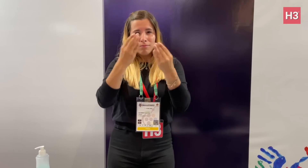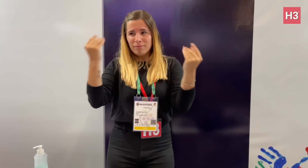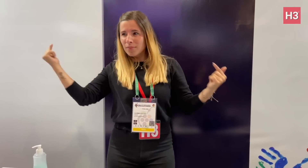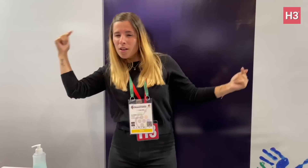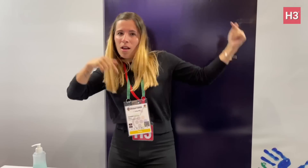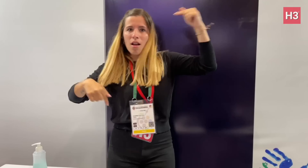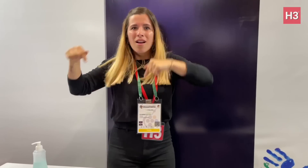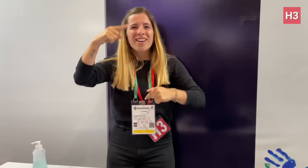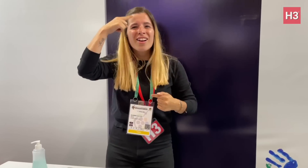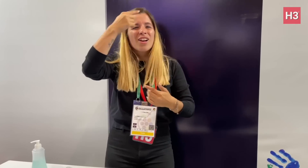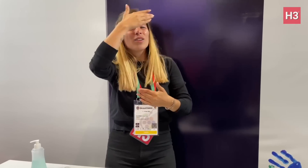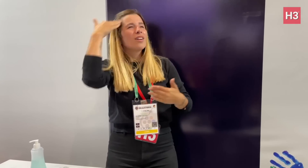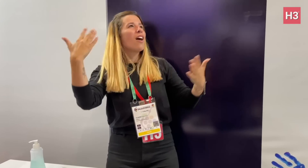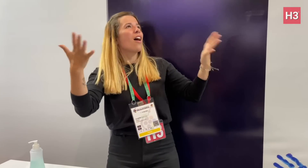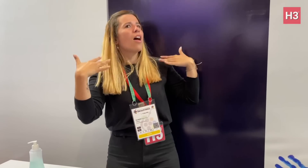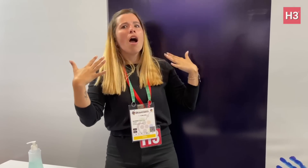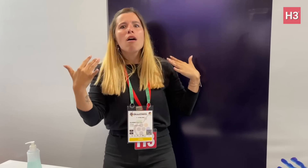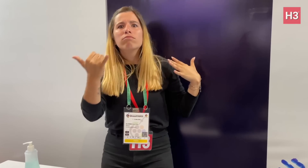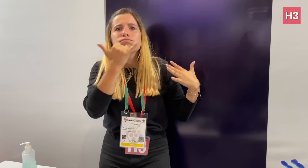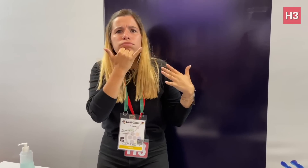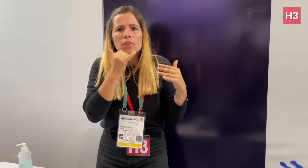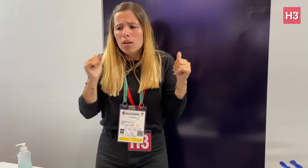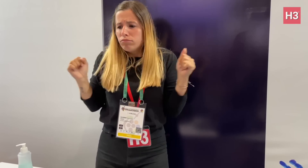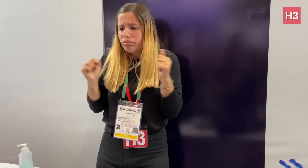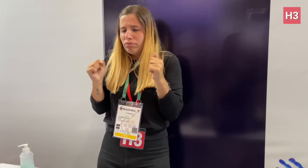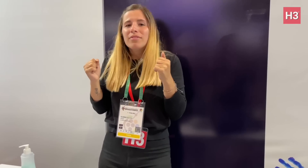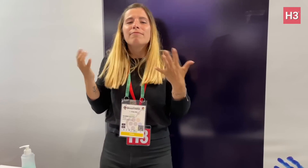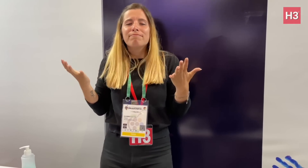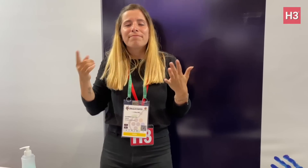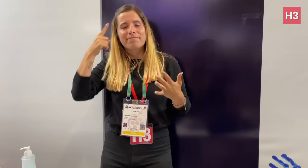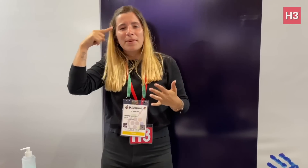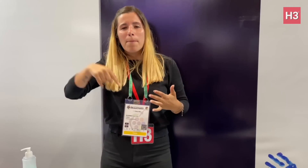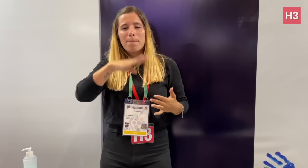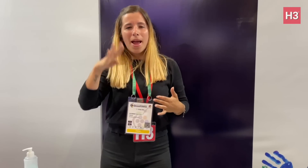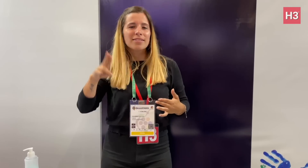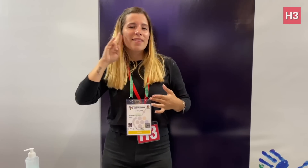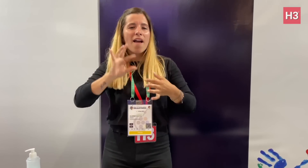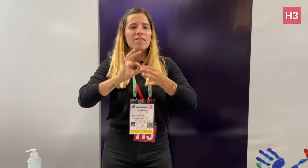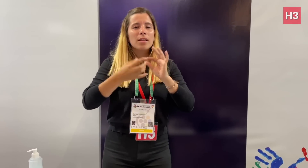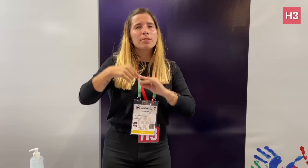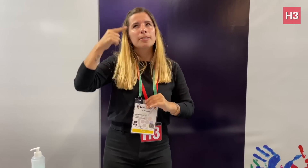People flew in thinking it's summer here, and found it's cold! Perhaps the Brazil Deaflympics